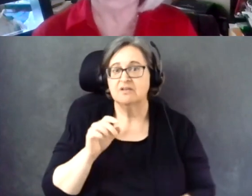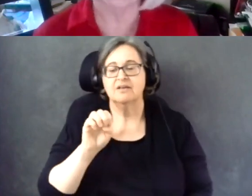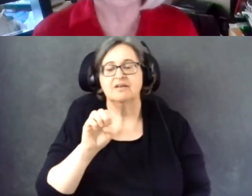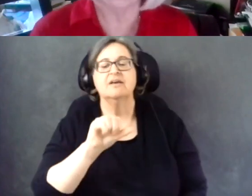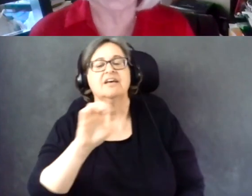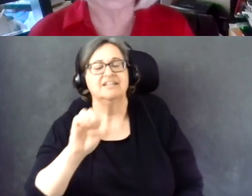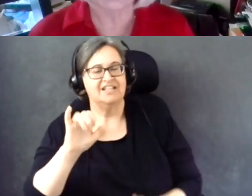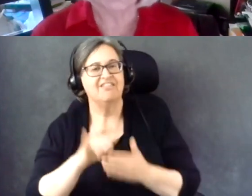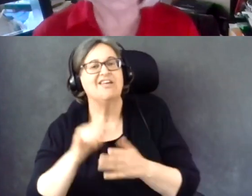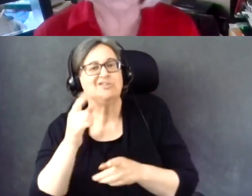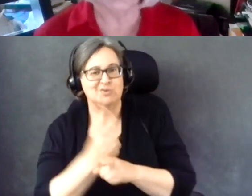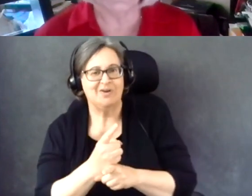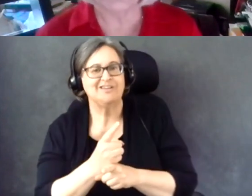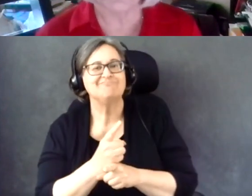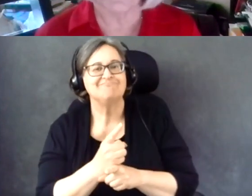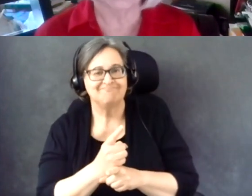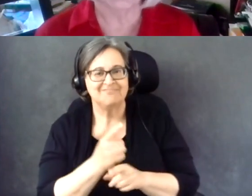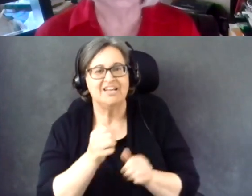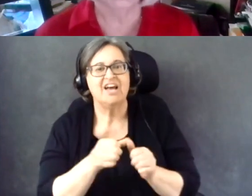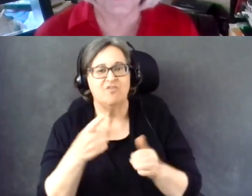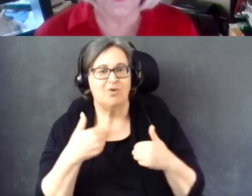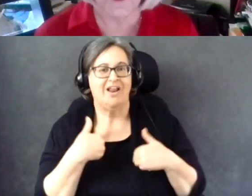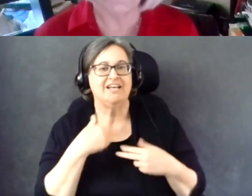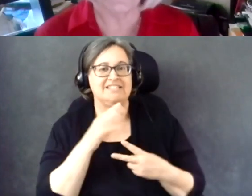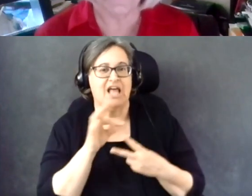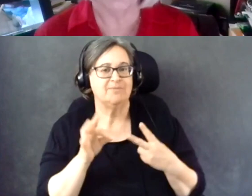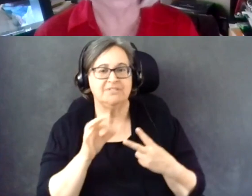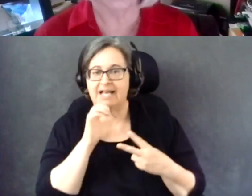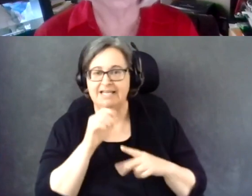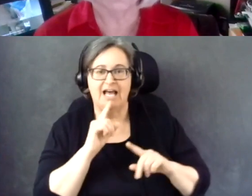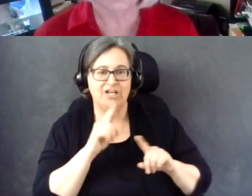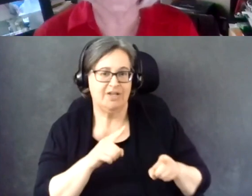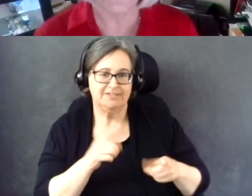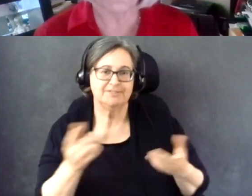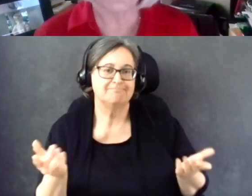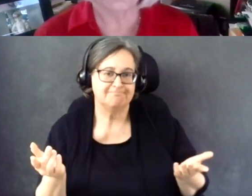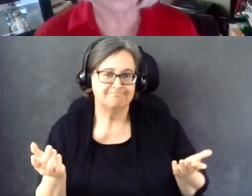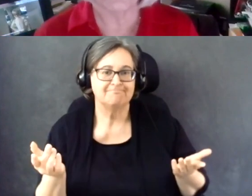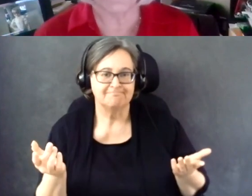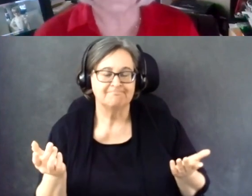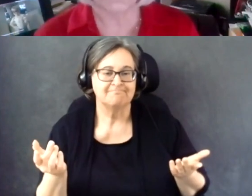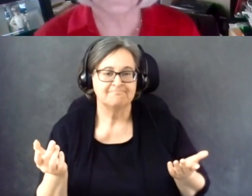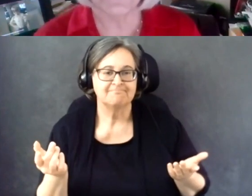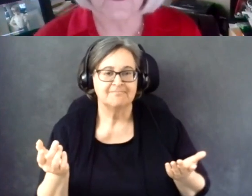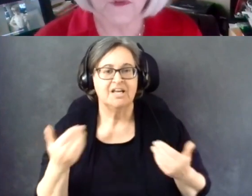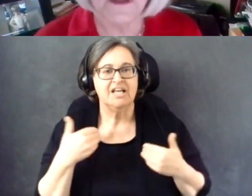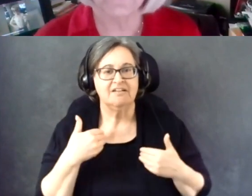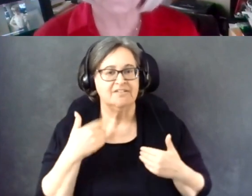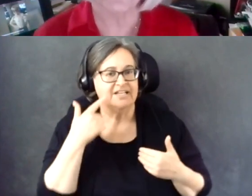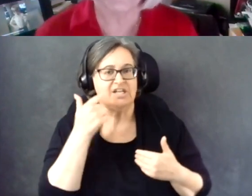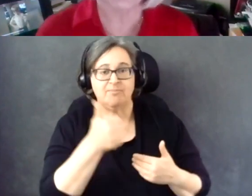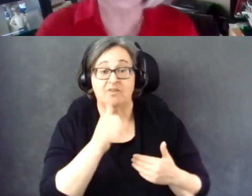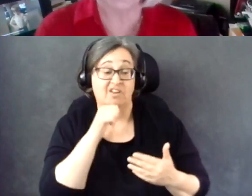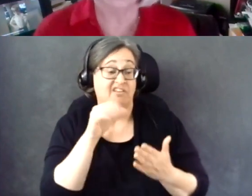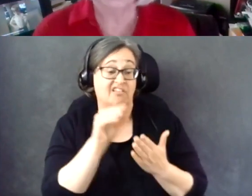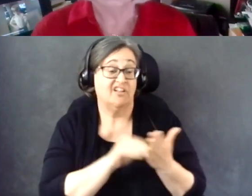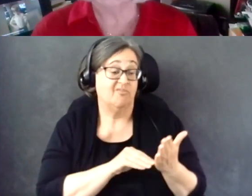Everyone has the option to not answer and they have the option not to complete the survey as well.